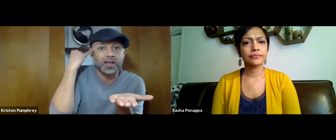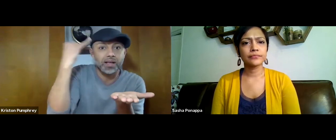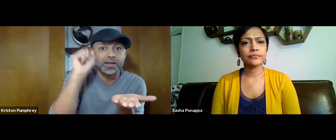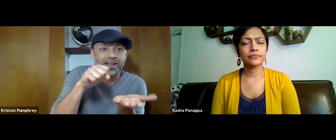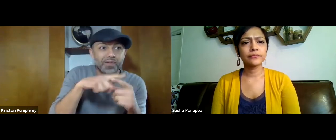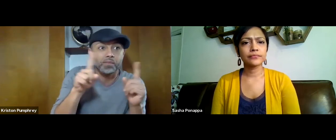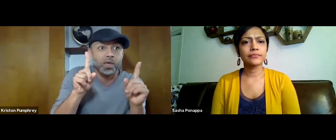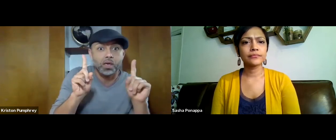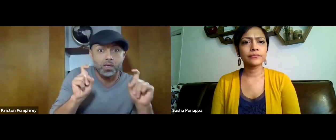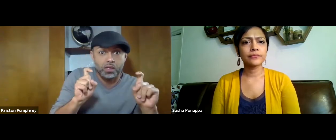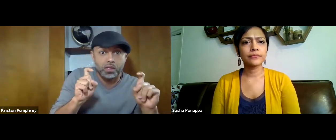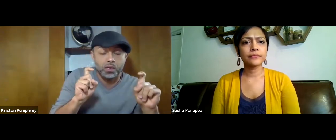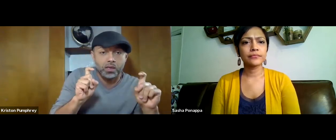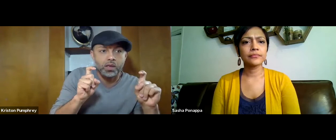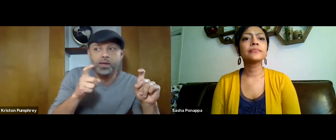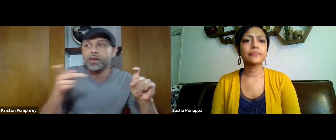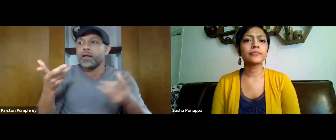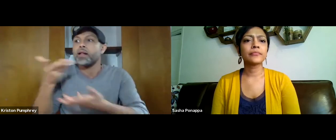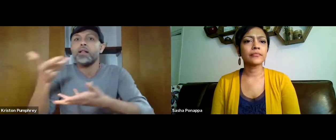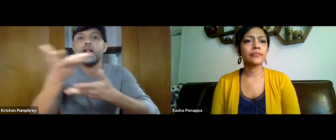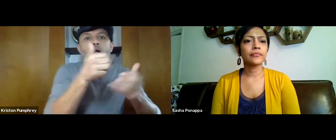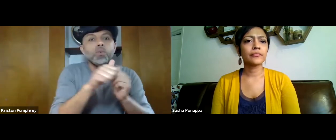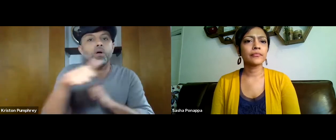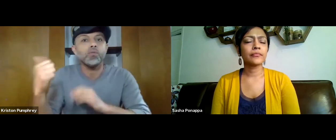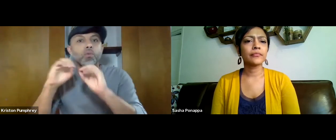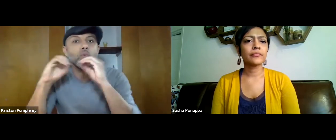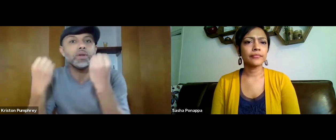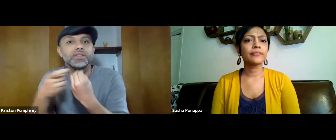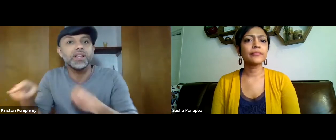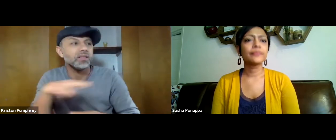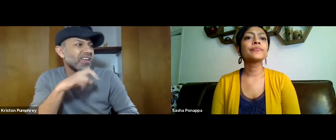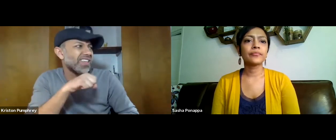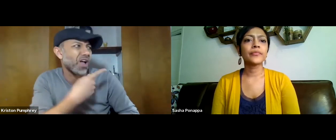they want to do, one idea and see if that'll work